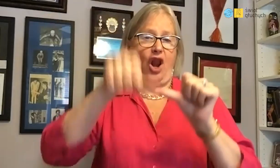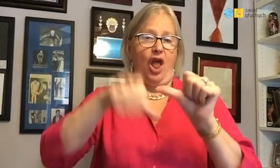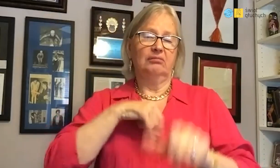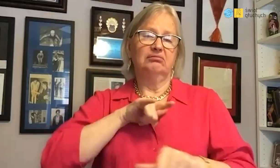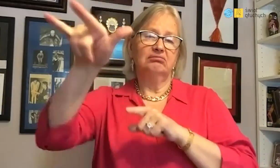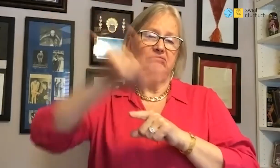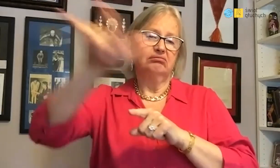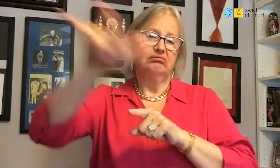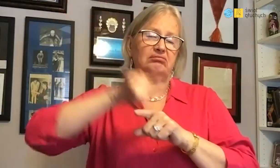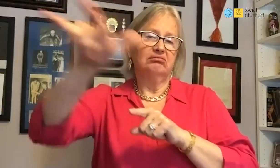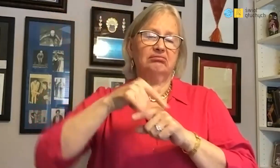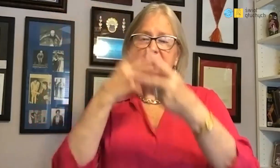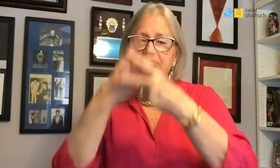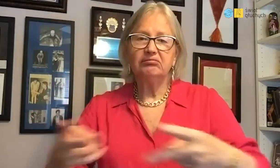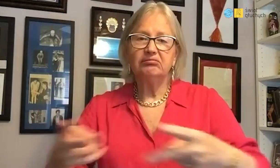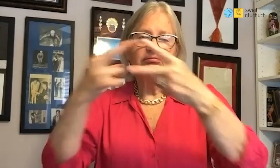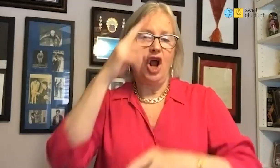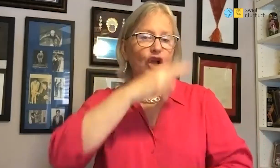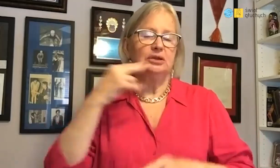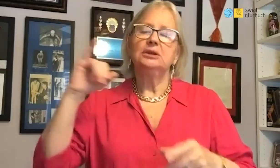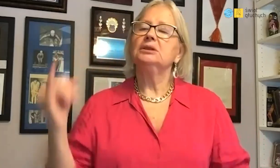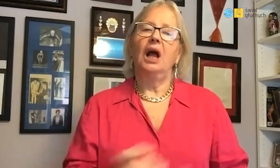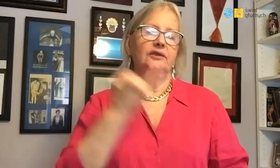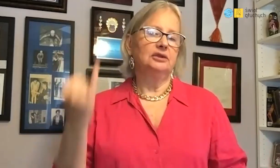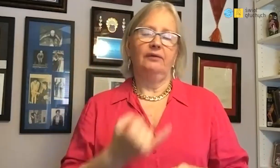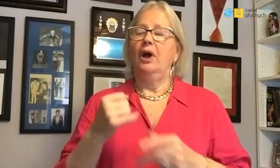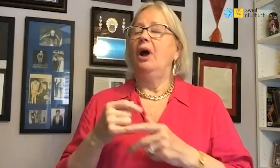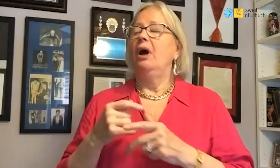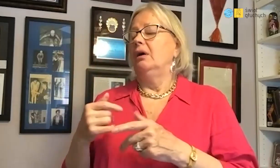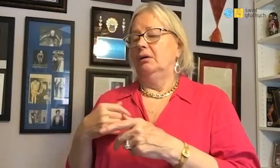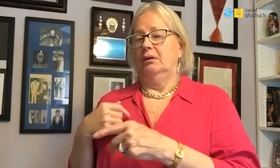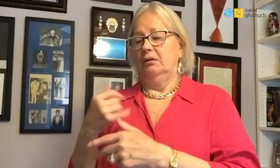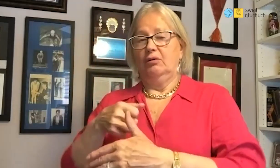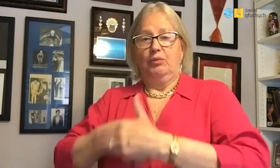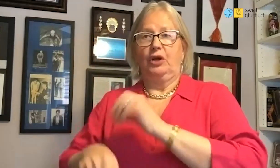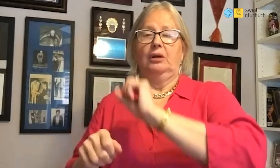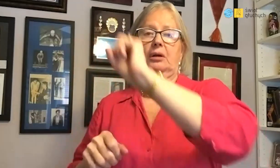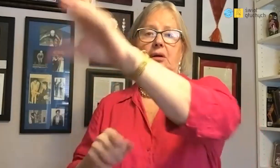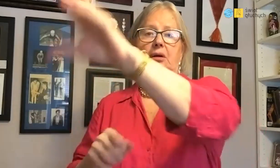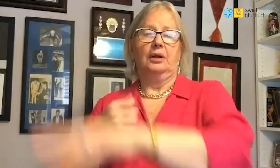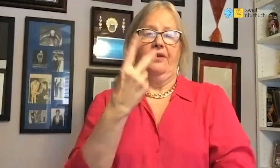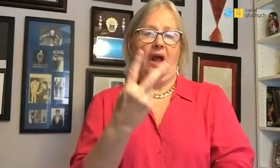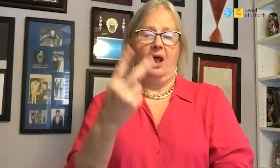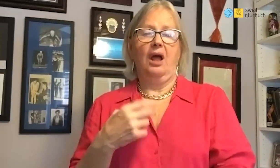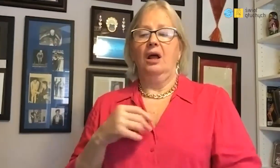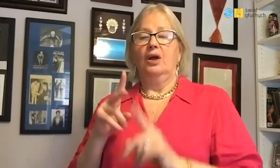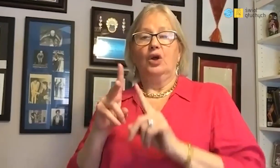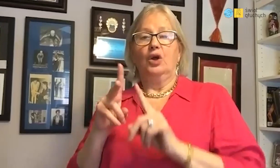and we regularly every year we visited them.